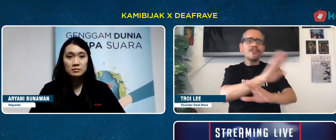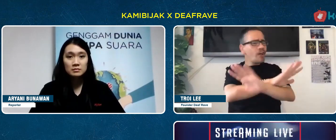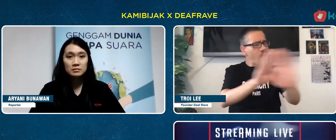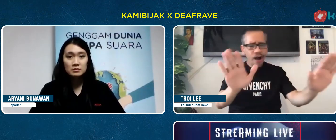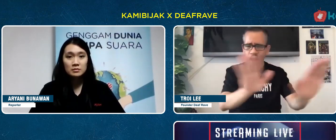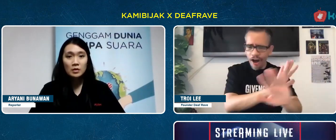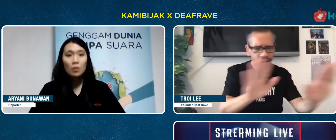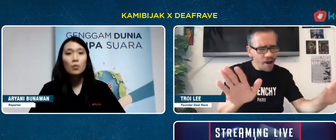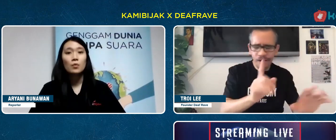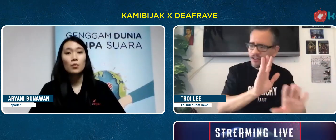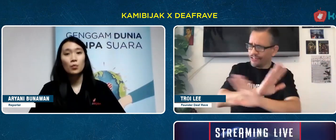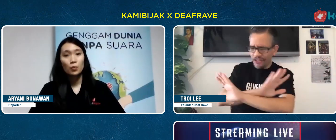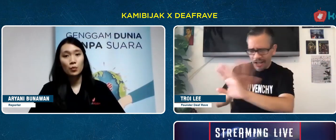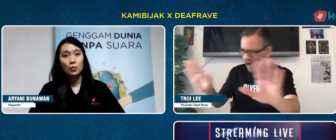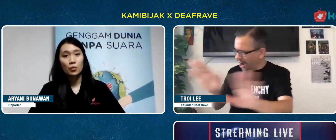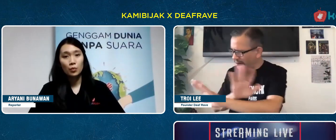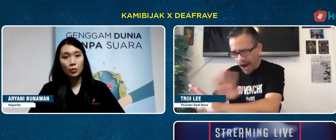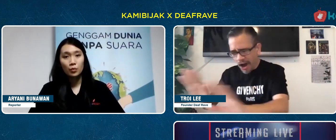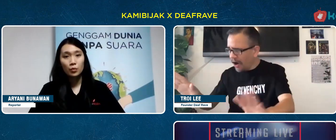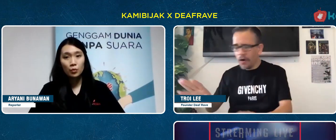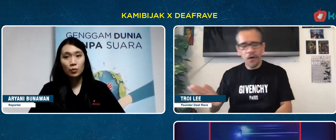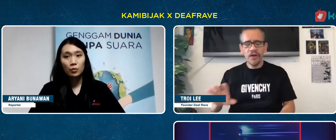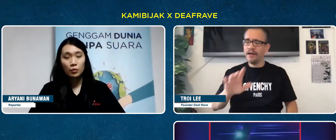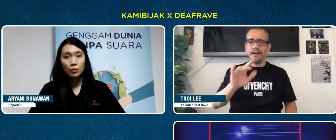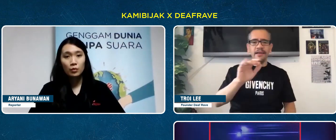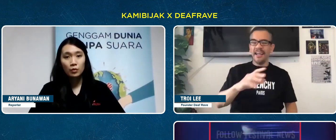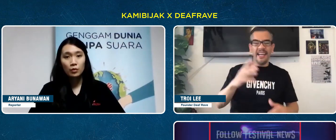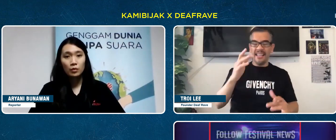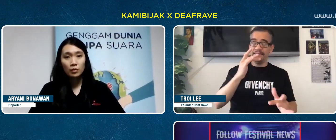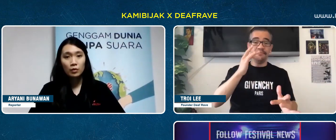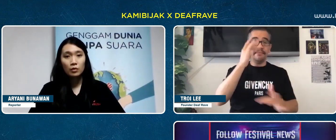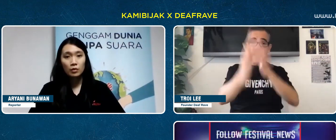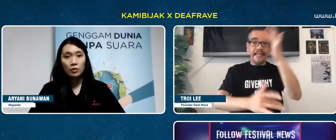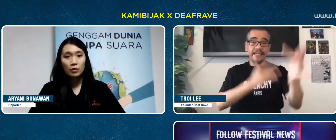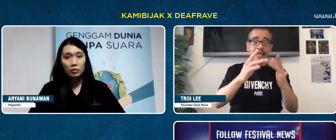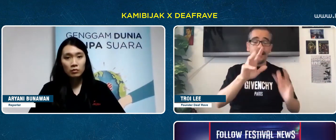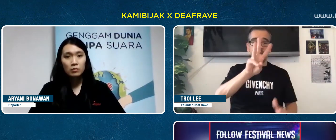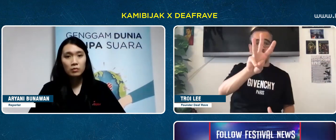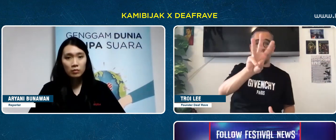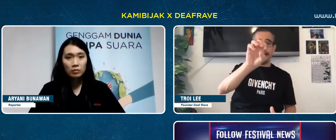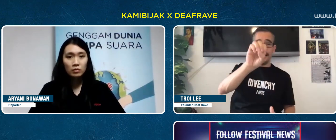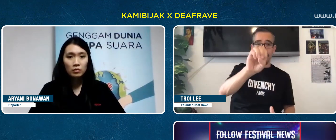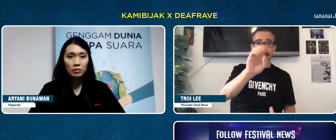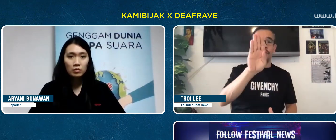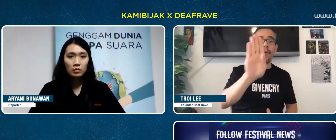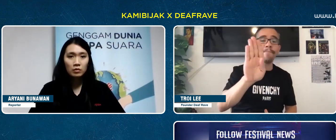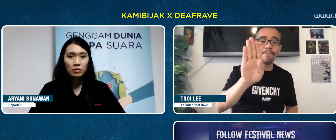No, no. On the Web.